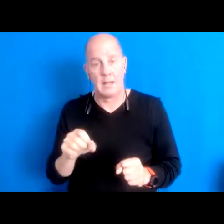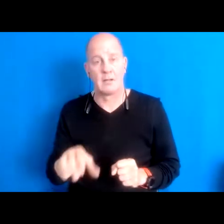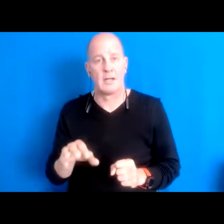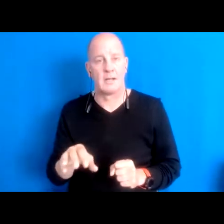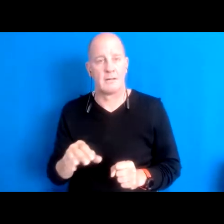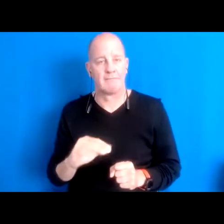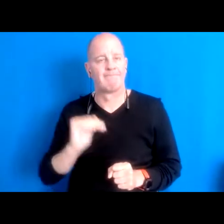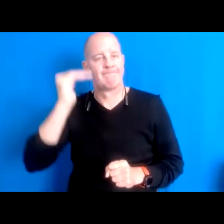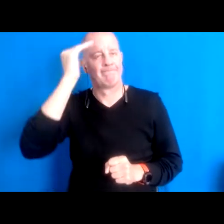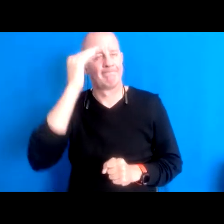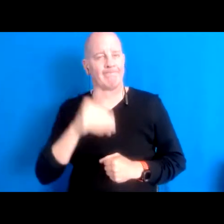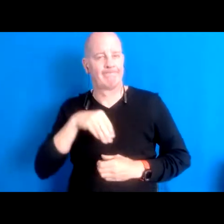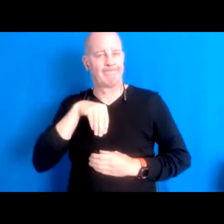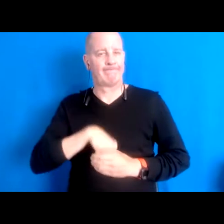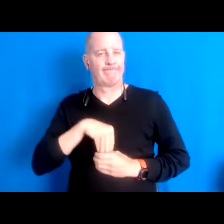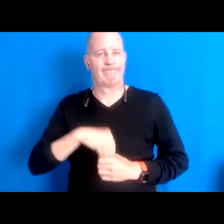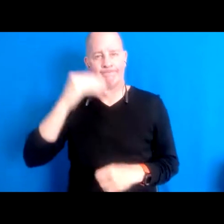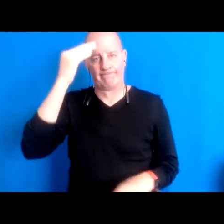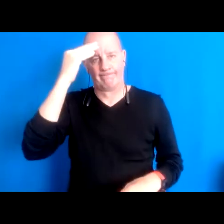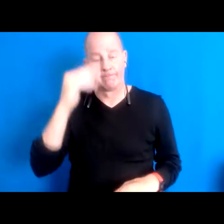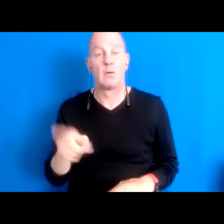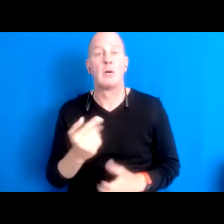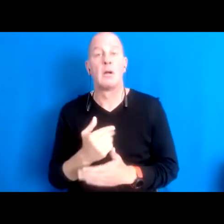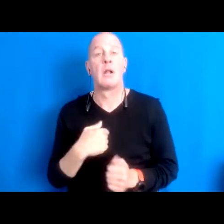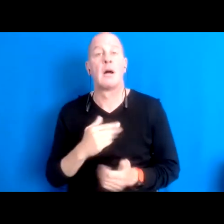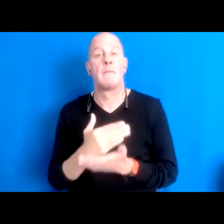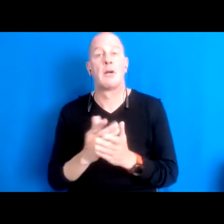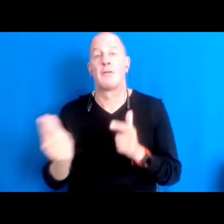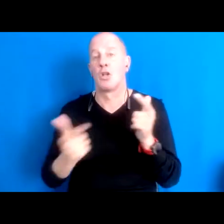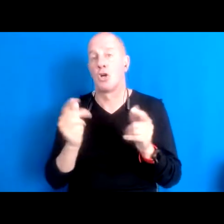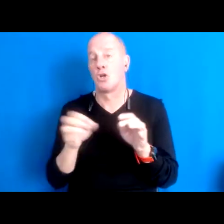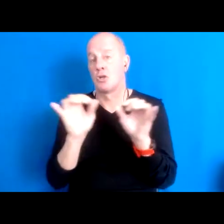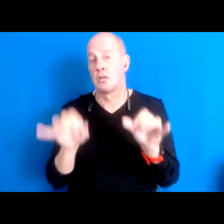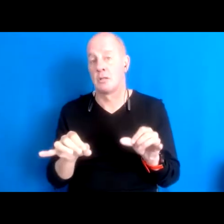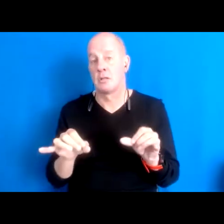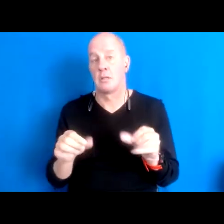16:13:19 one I'm a part of a larger system, a part of a larger living body, and that that